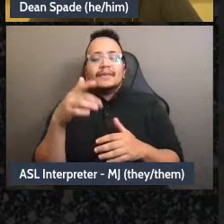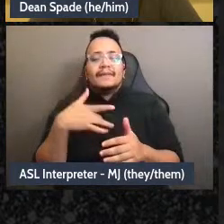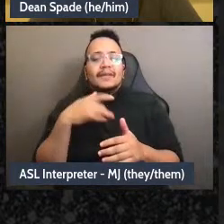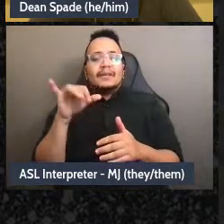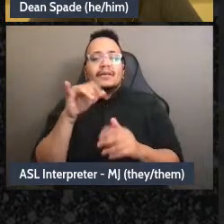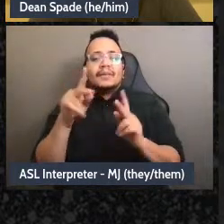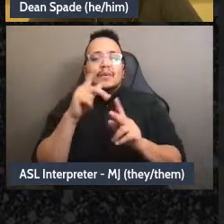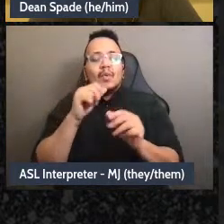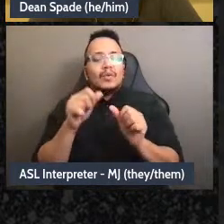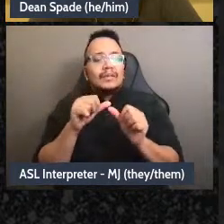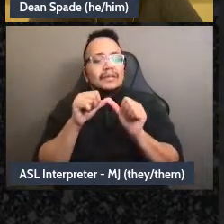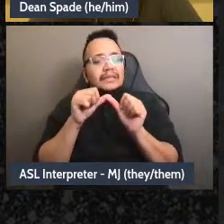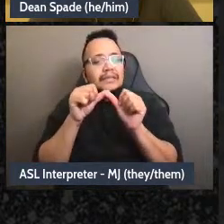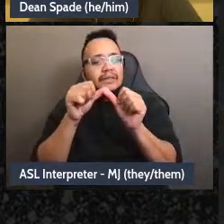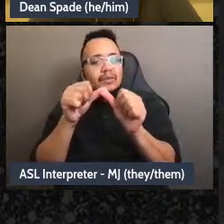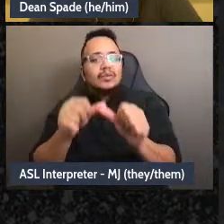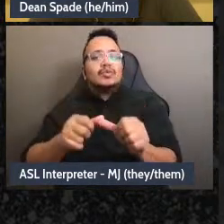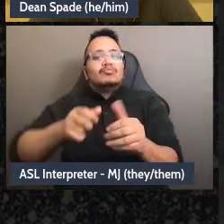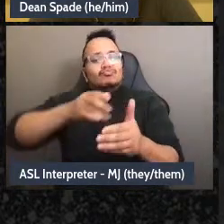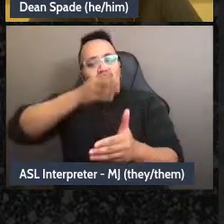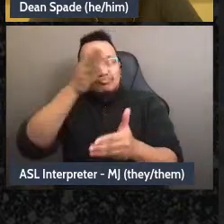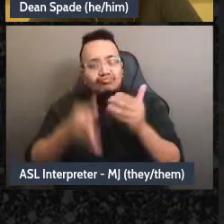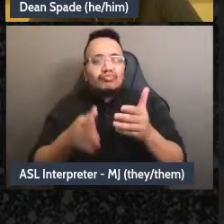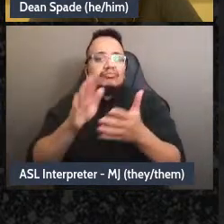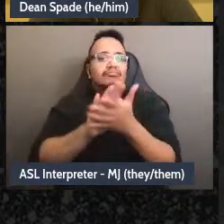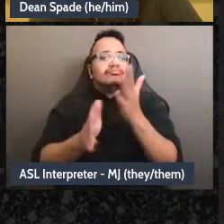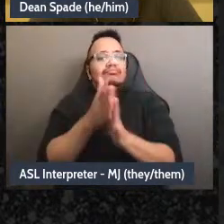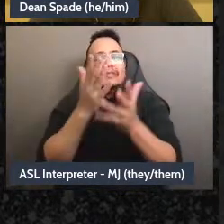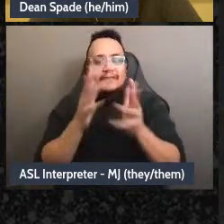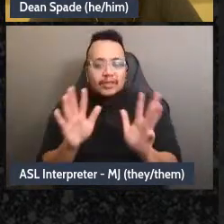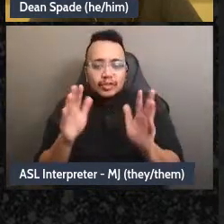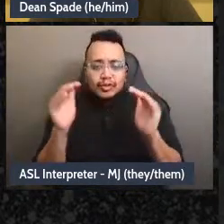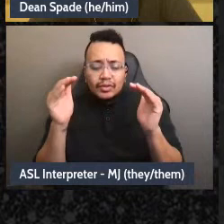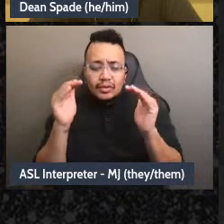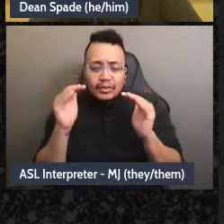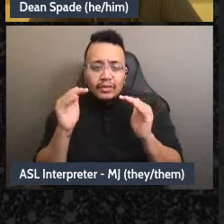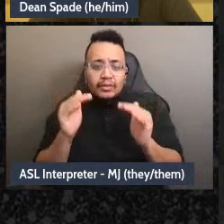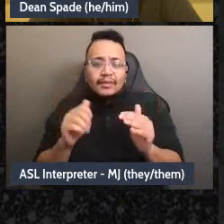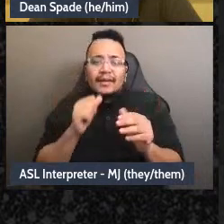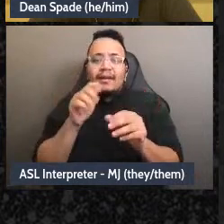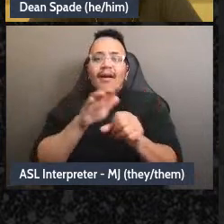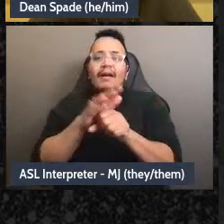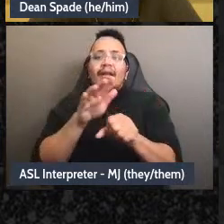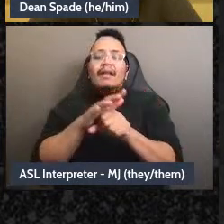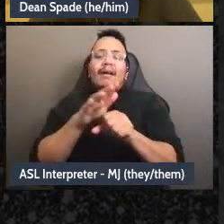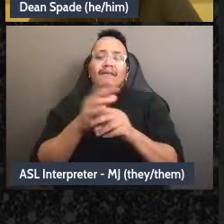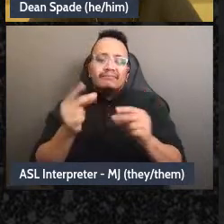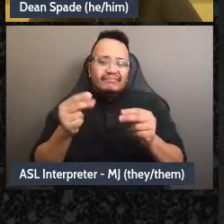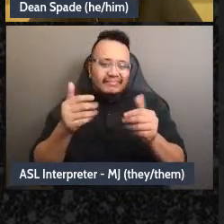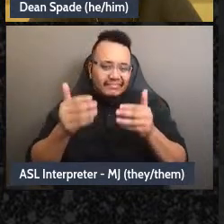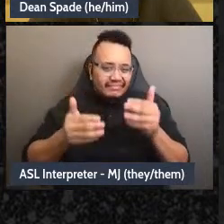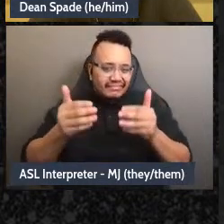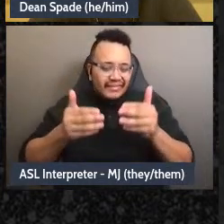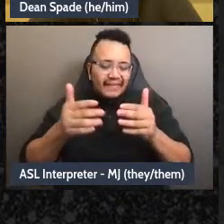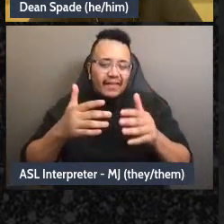Lack of productivity, lack of movement, the least effective thing will pass, it takes a long time,